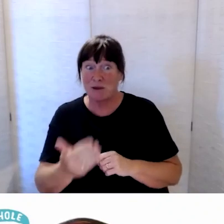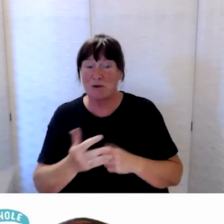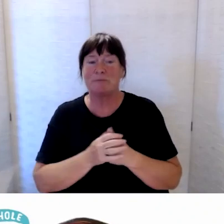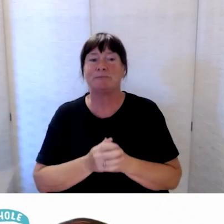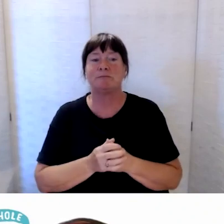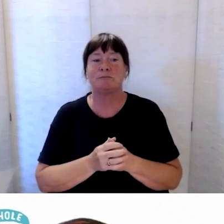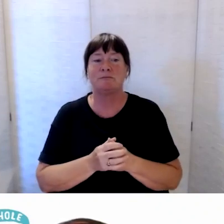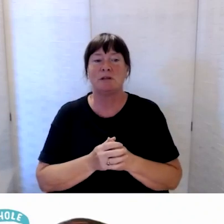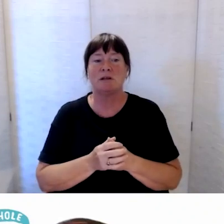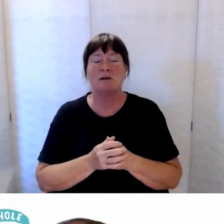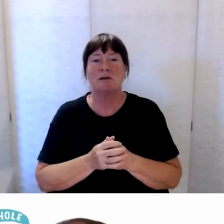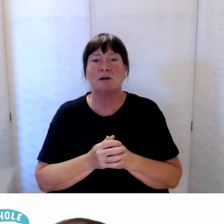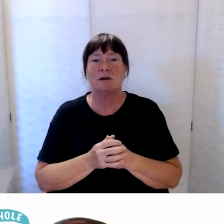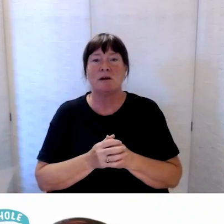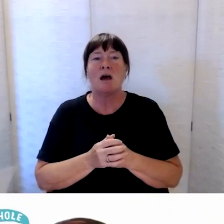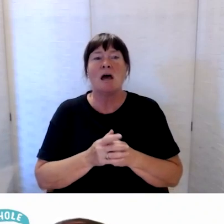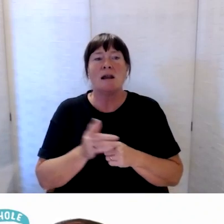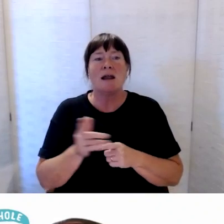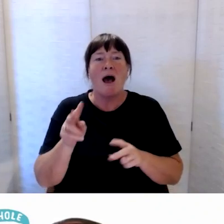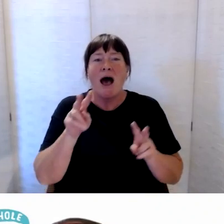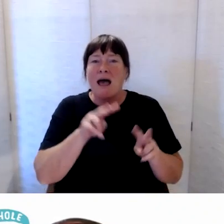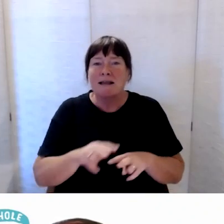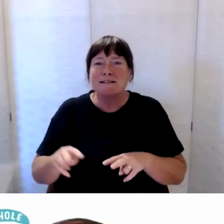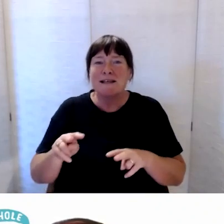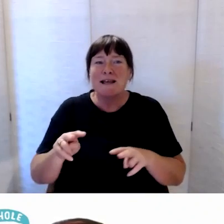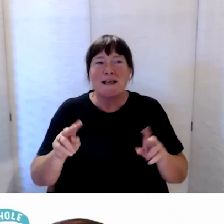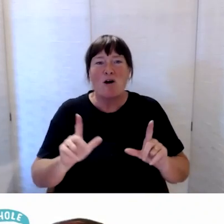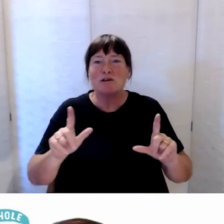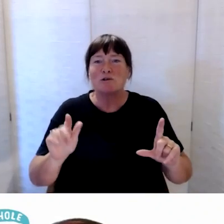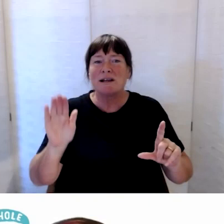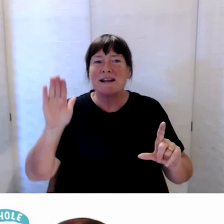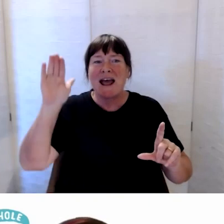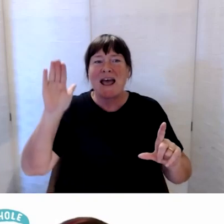go to somebody who has their hand up and I’m just scrolling back through.